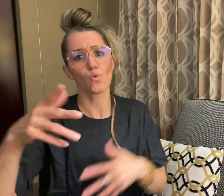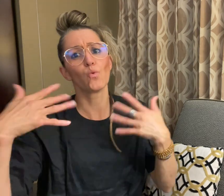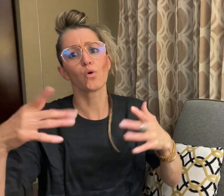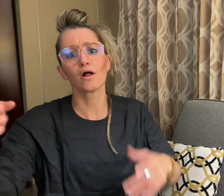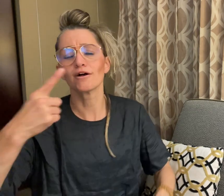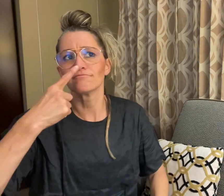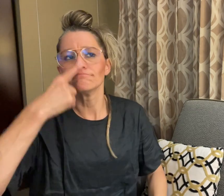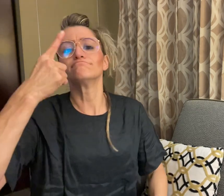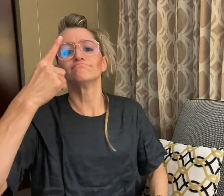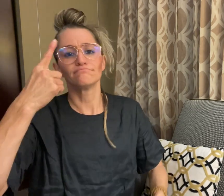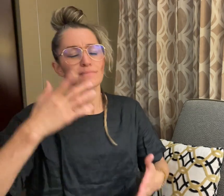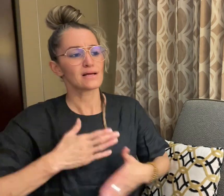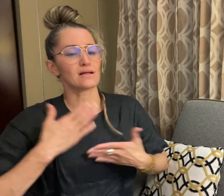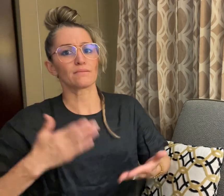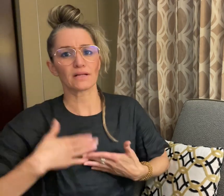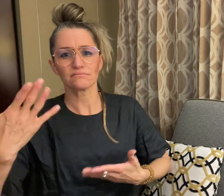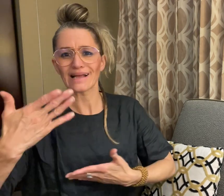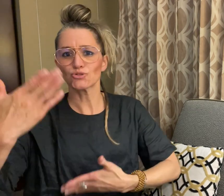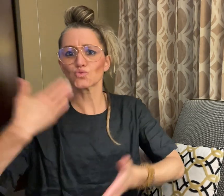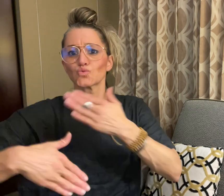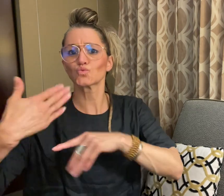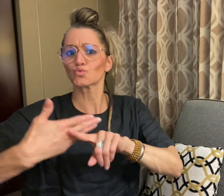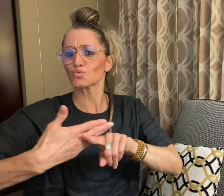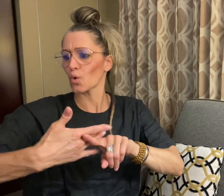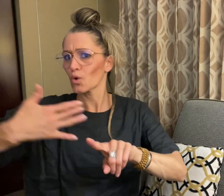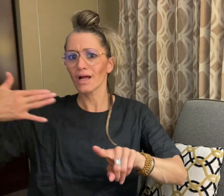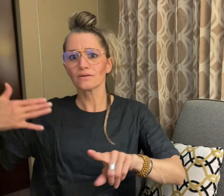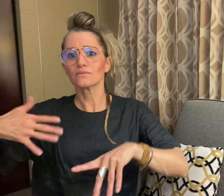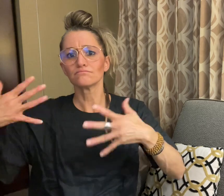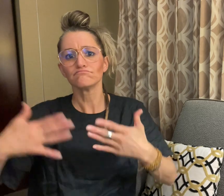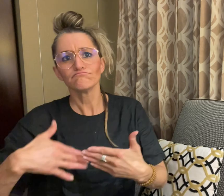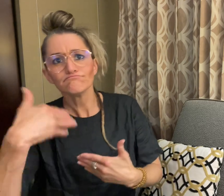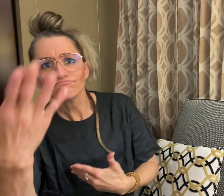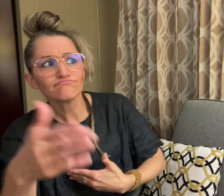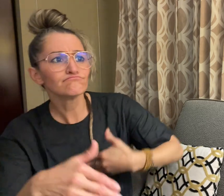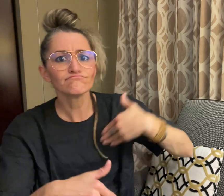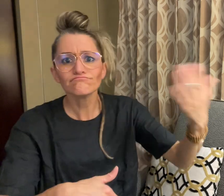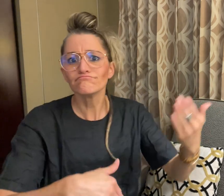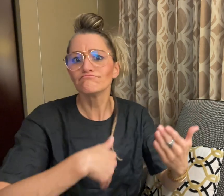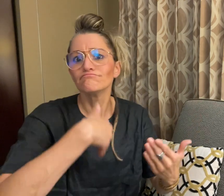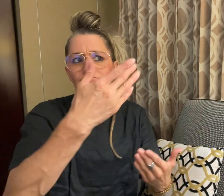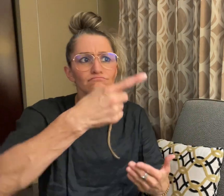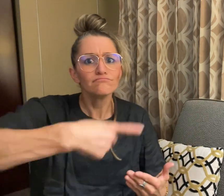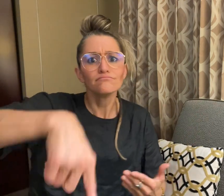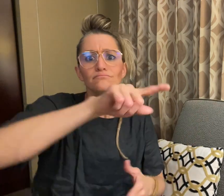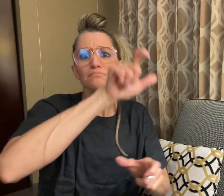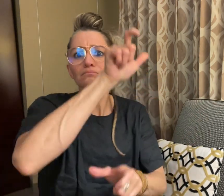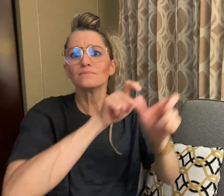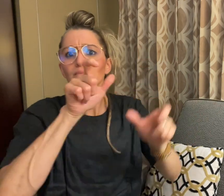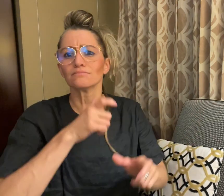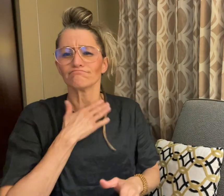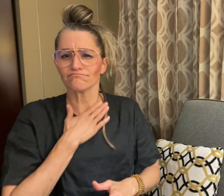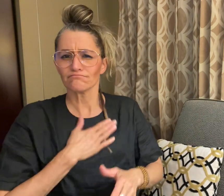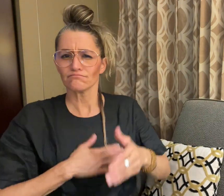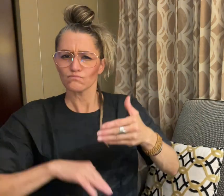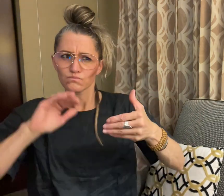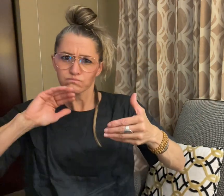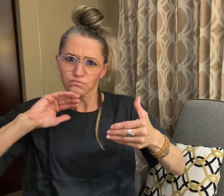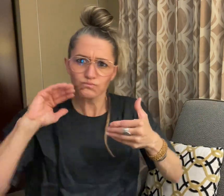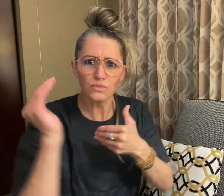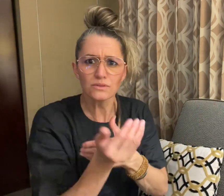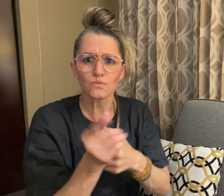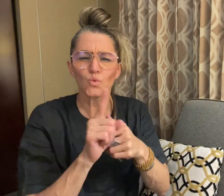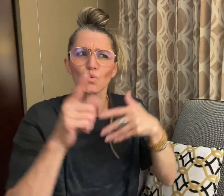has a proud history of providing protection to those who need